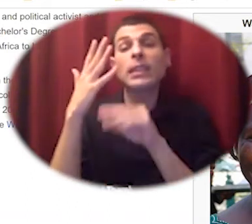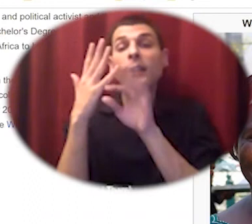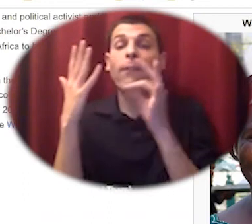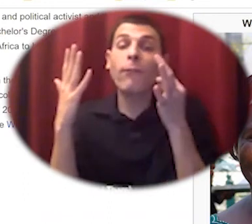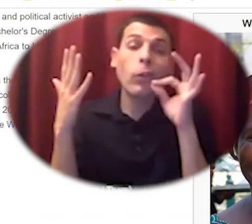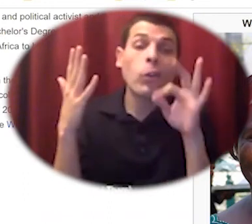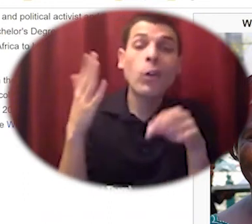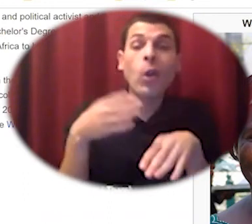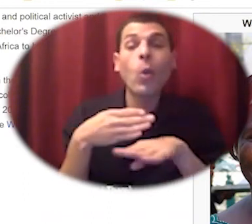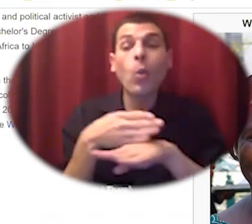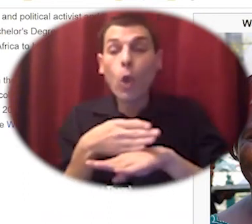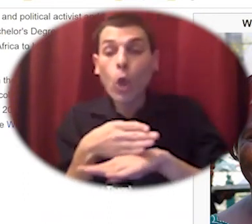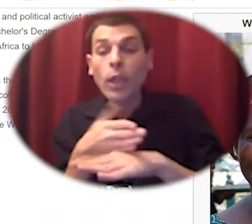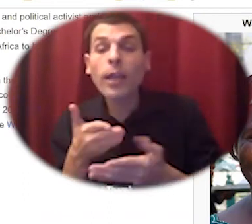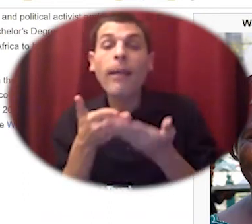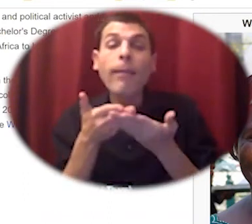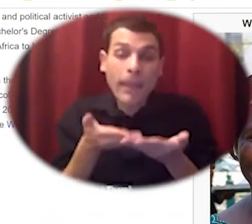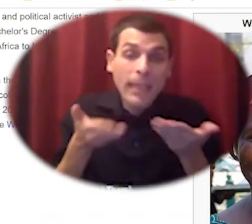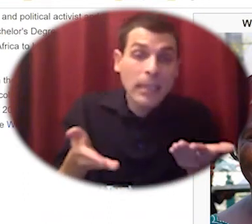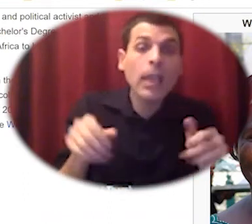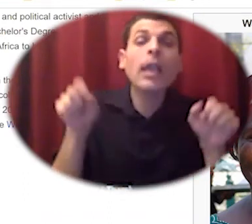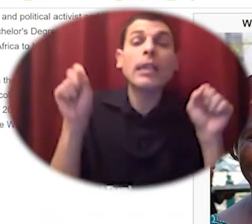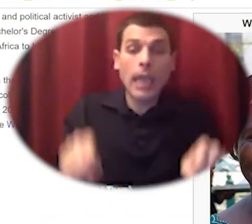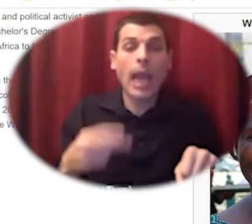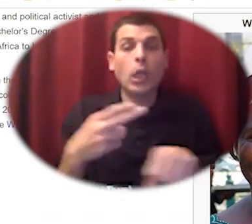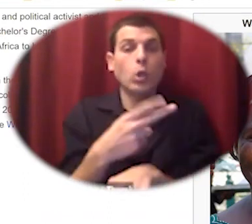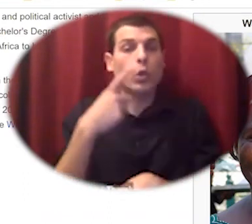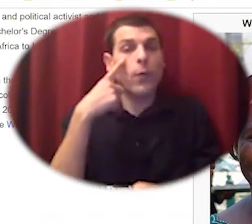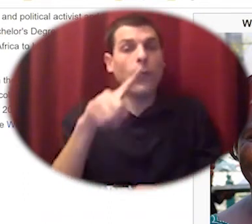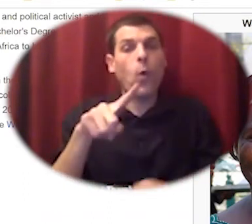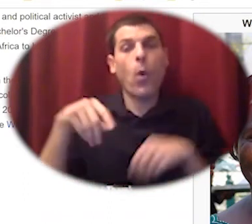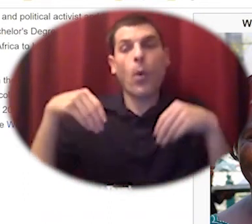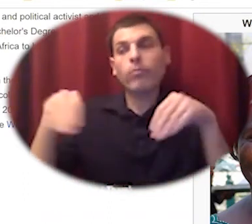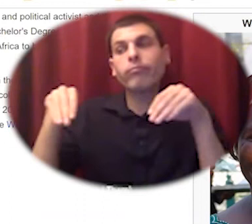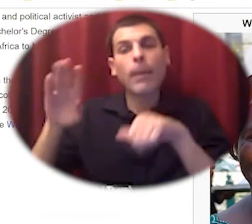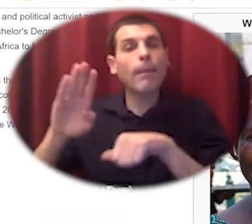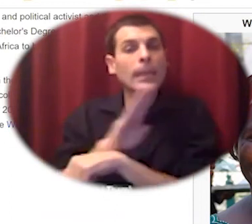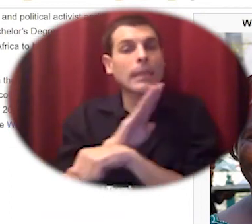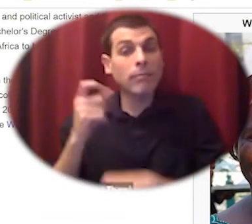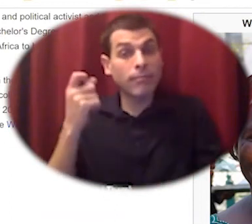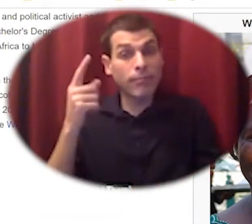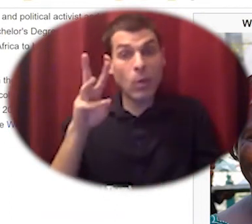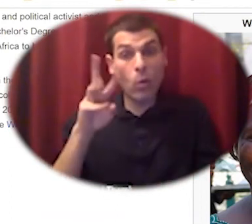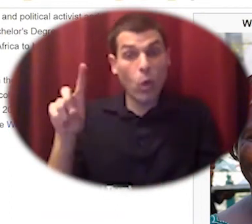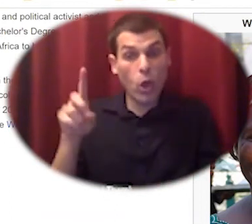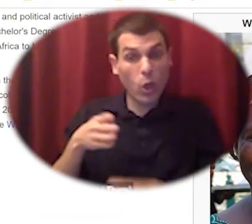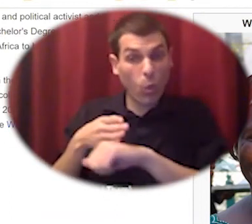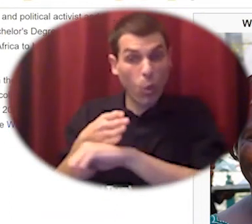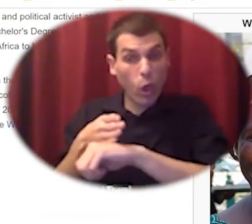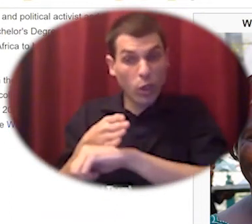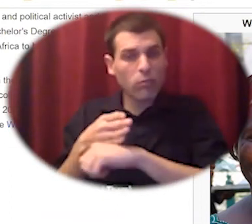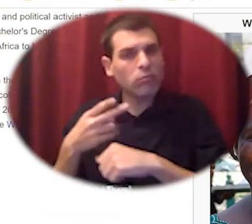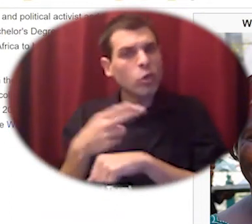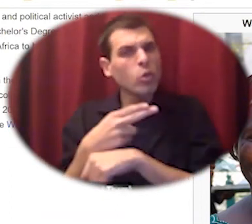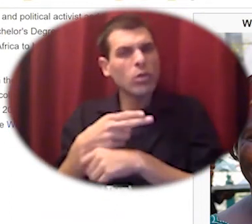wood is the still the most used energy source in the world for home heating and cooking